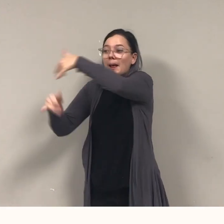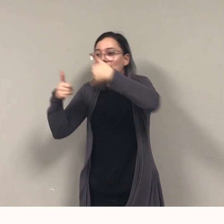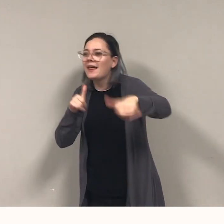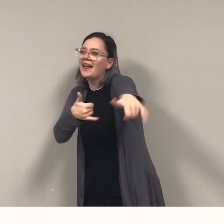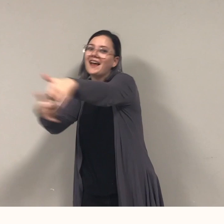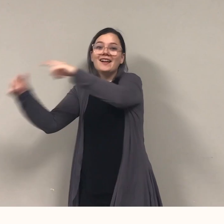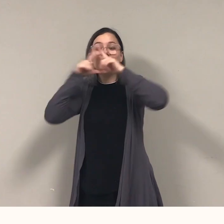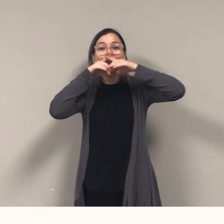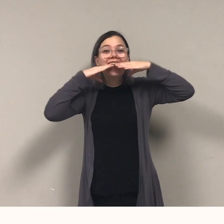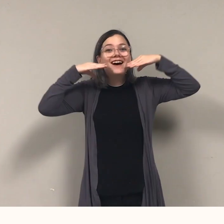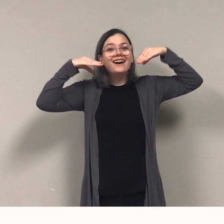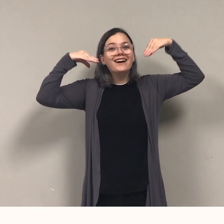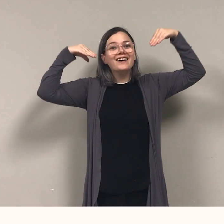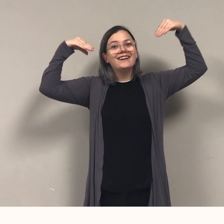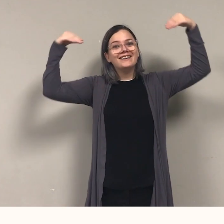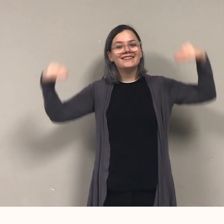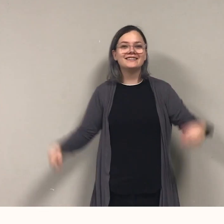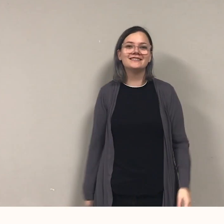"Come out Pirate," call her mates.